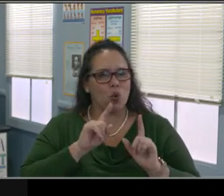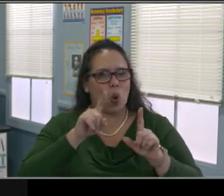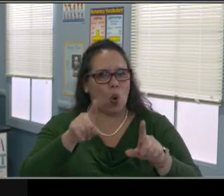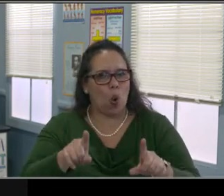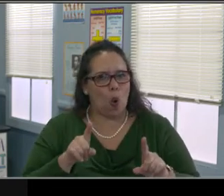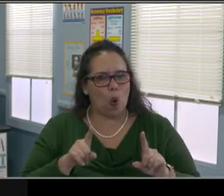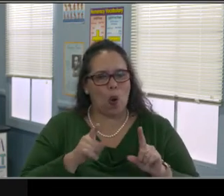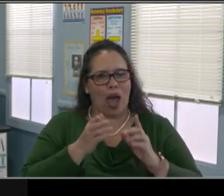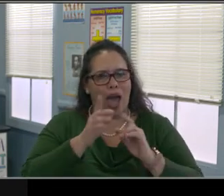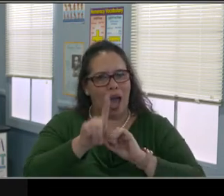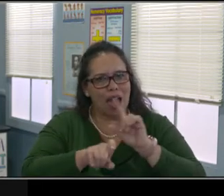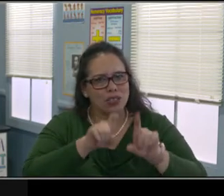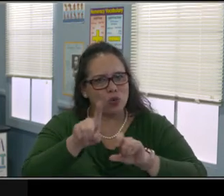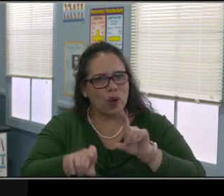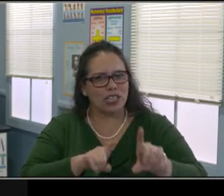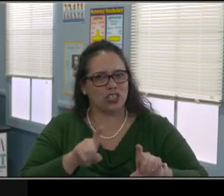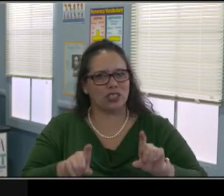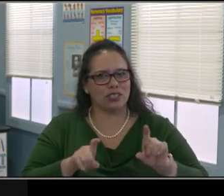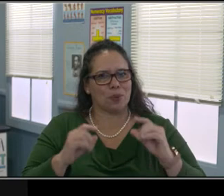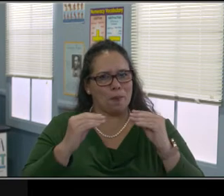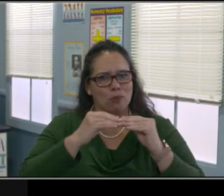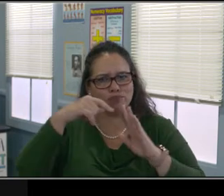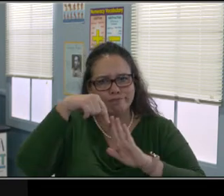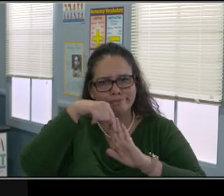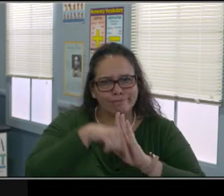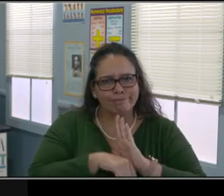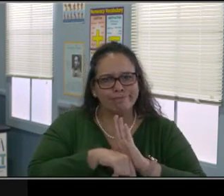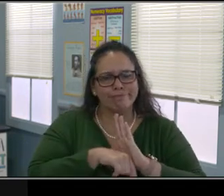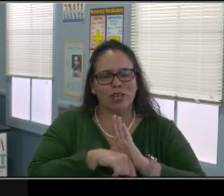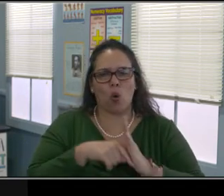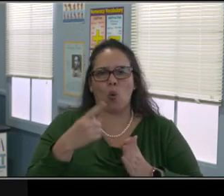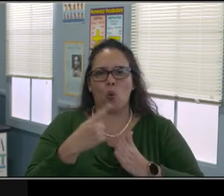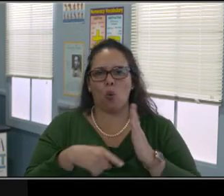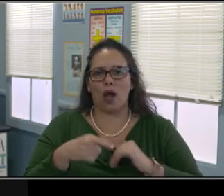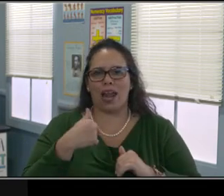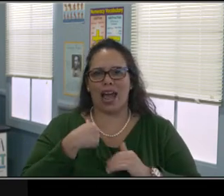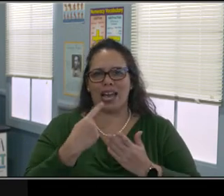even if you don't have this plan in place, these are the things that we've trained teachers